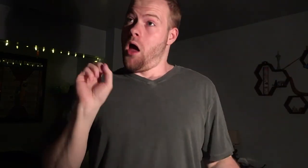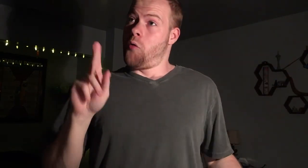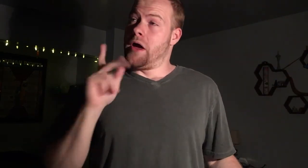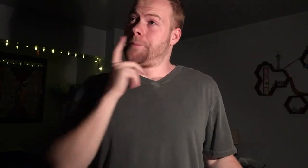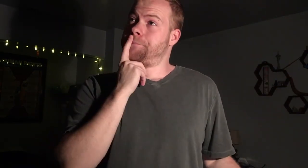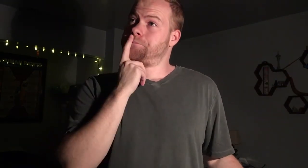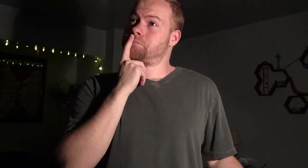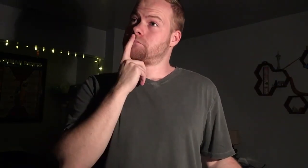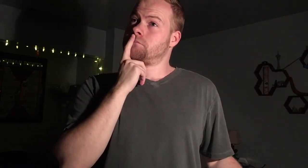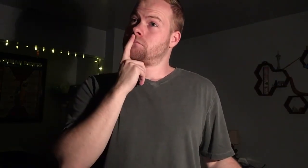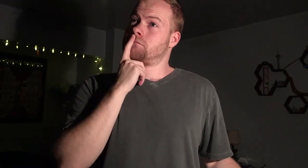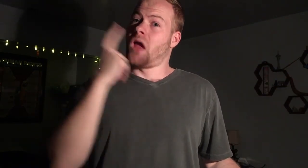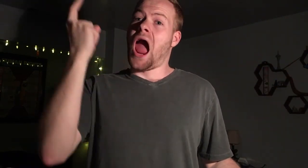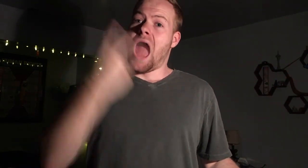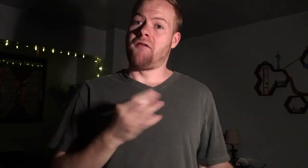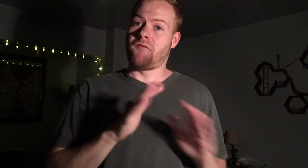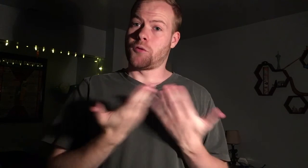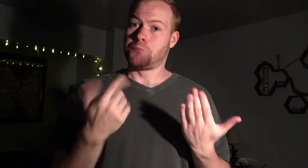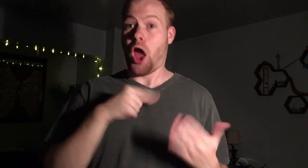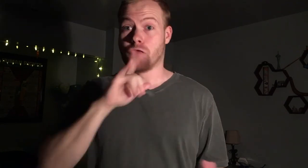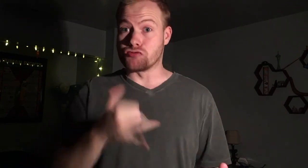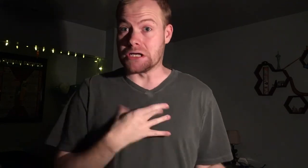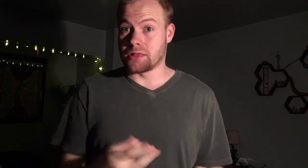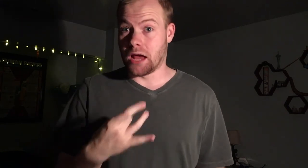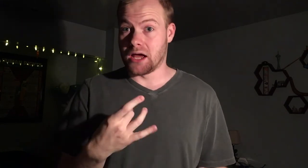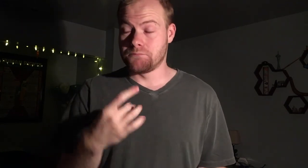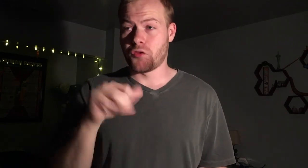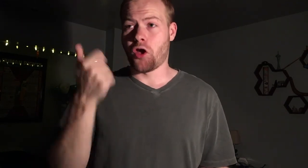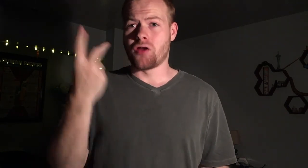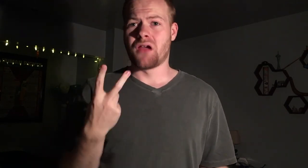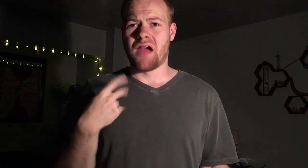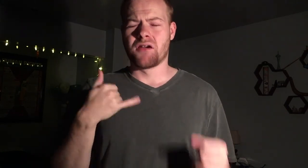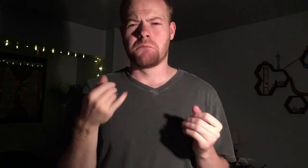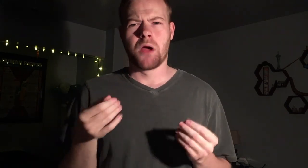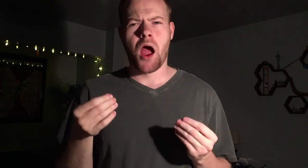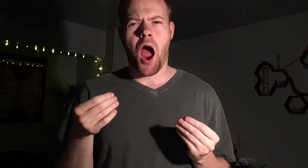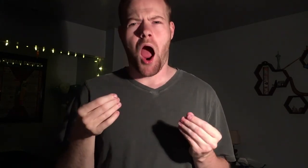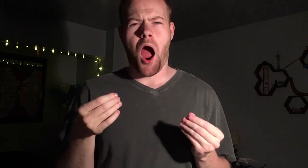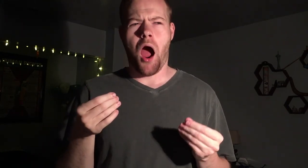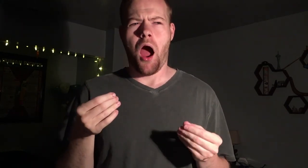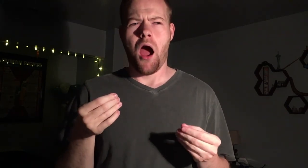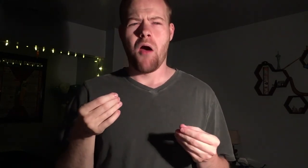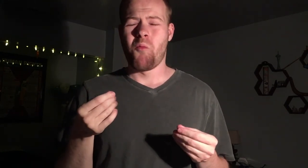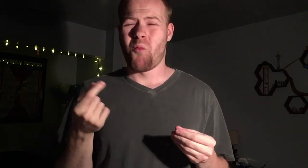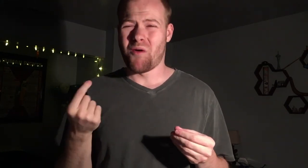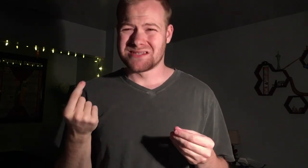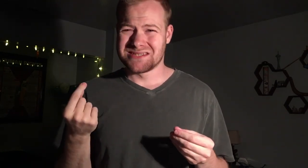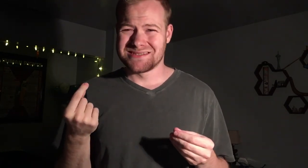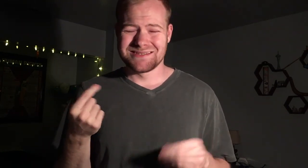Okay. Half of the book I really liked. The other half, I was like... What?